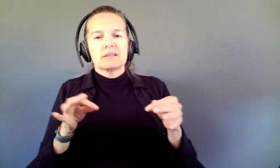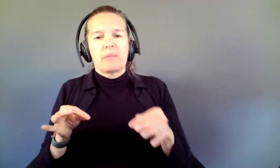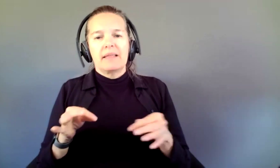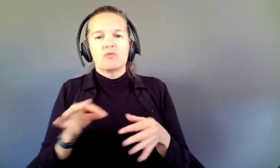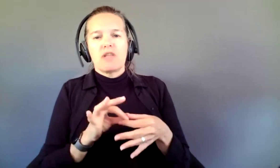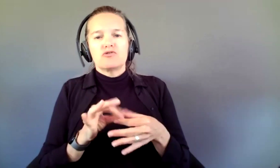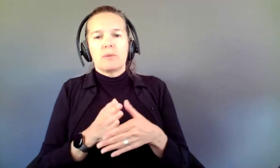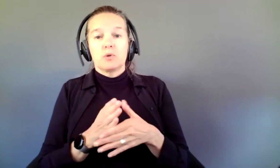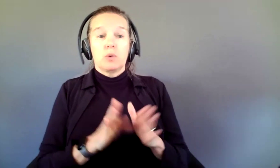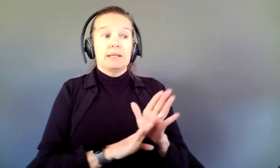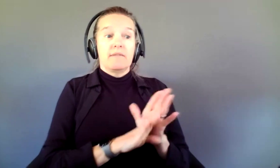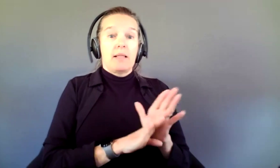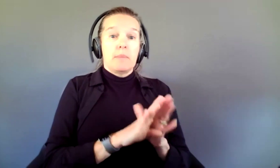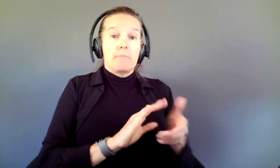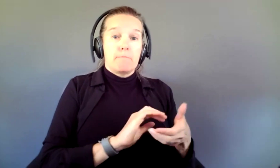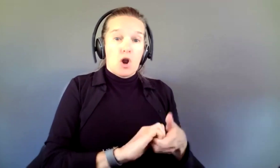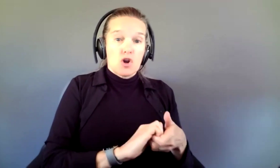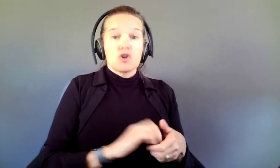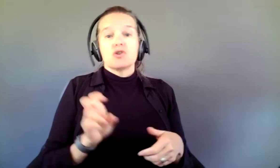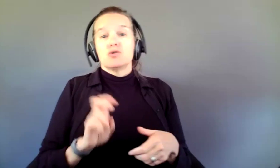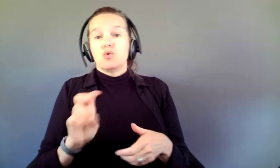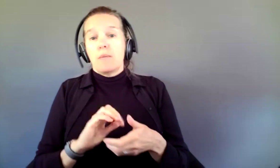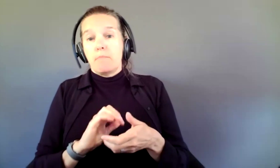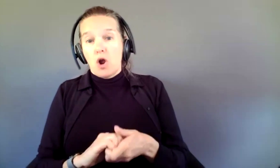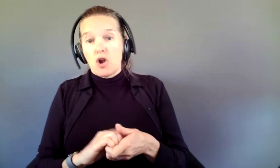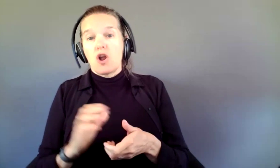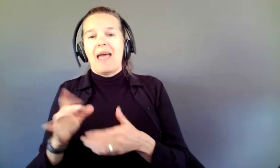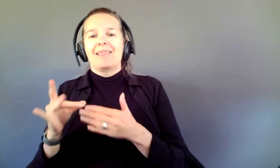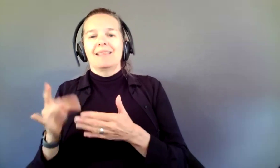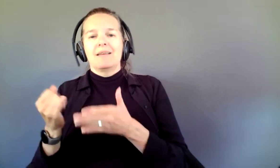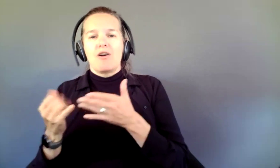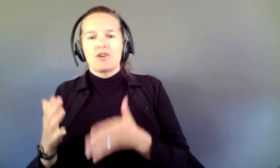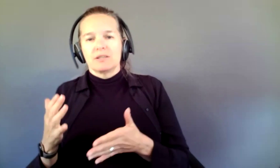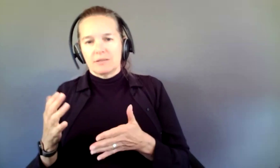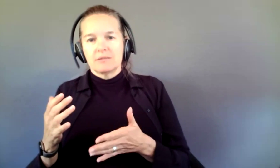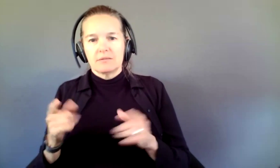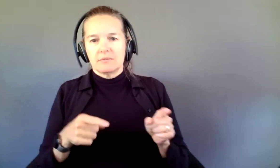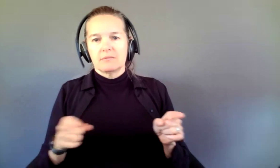partners, tour partners, and lead artists verbally. I'm happy to answer you in the chat,